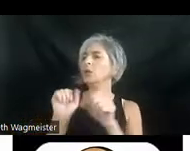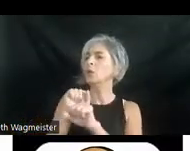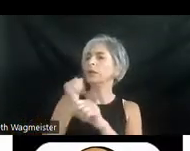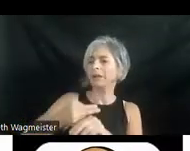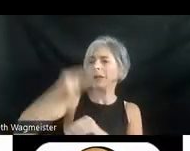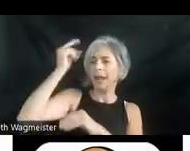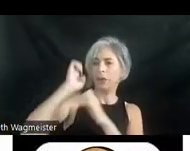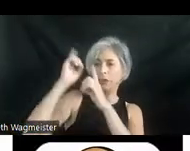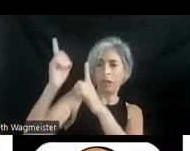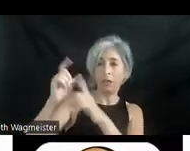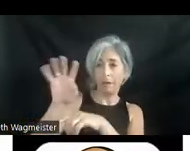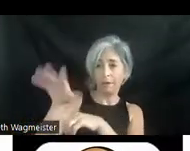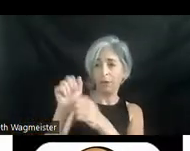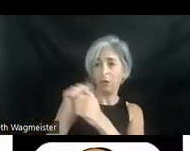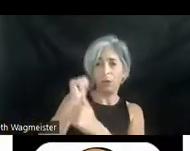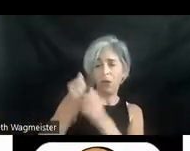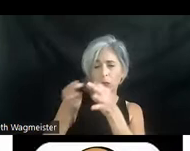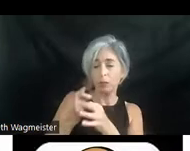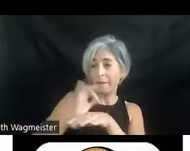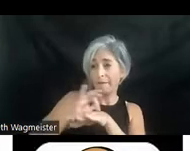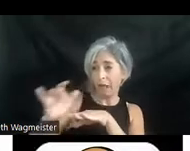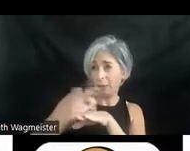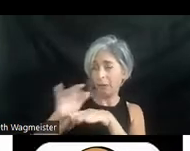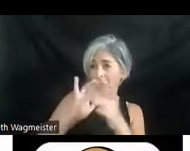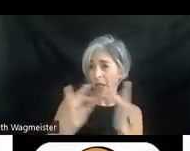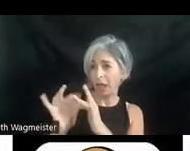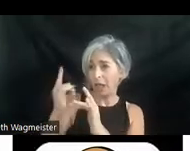the video with audio description available online for purchase?